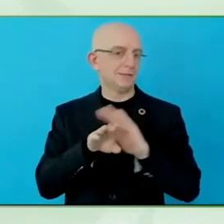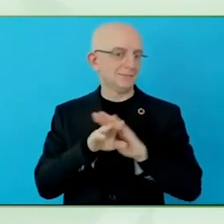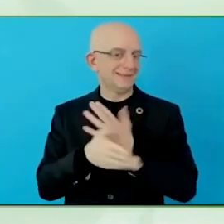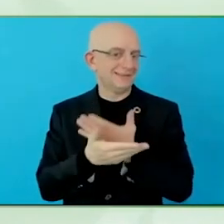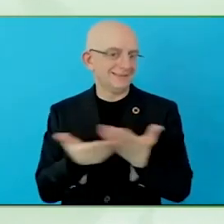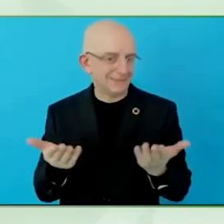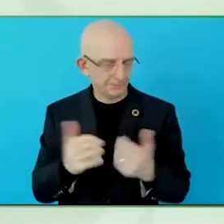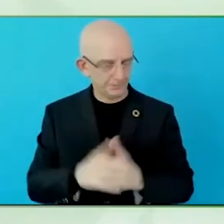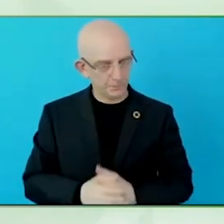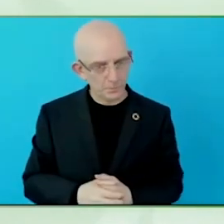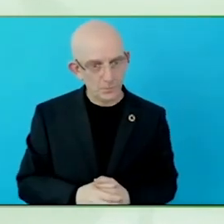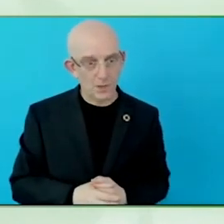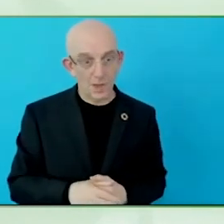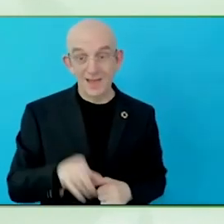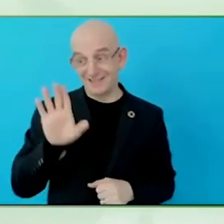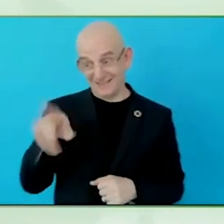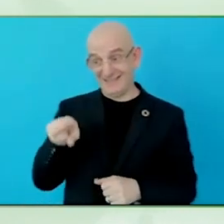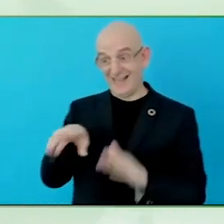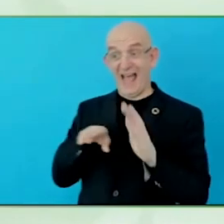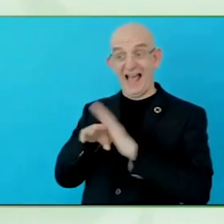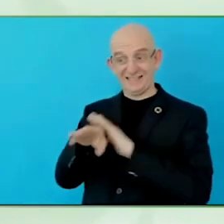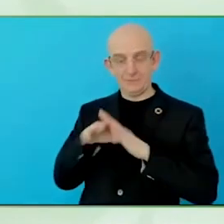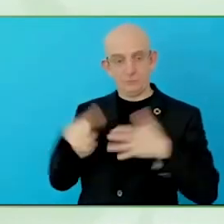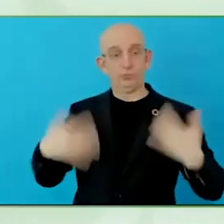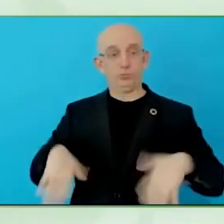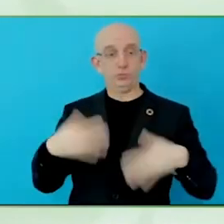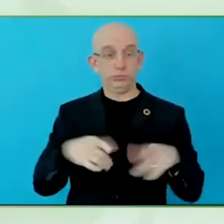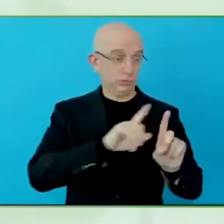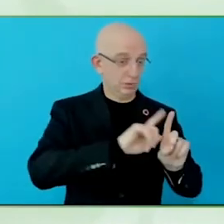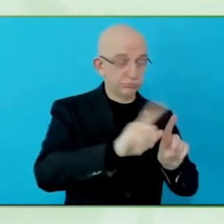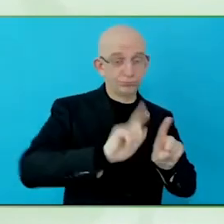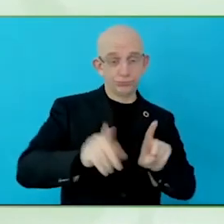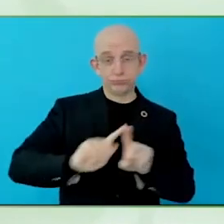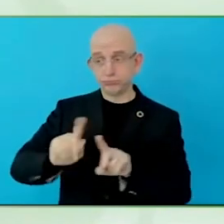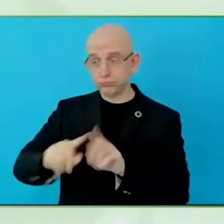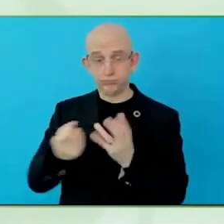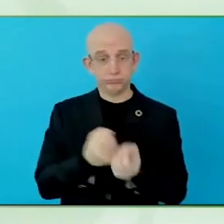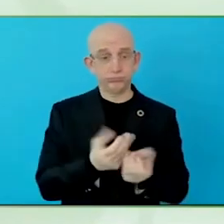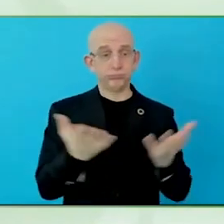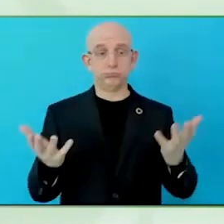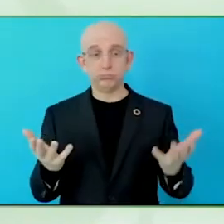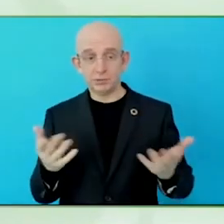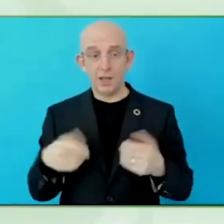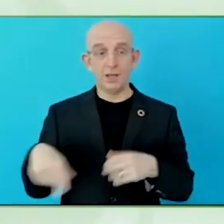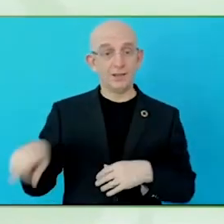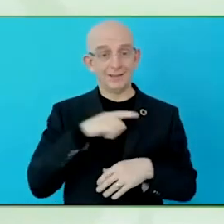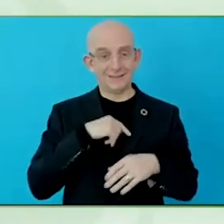of disabilities and one of the things we talk a lot about is including the voices of people with disabilities in the stories.